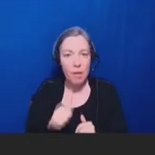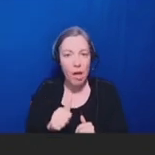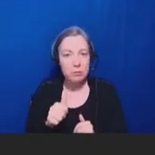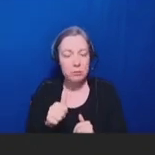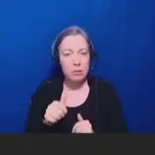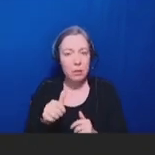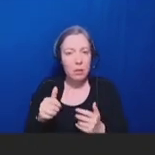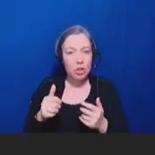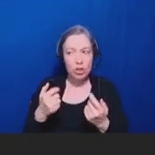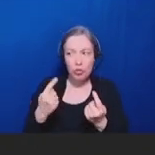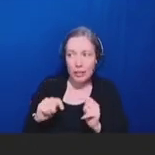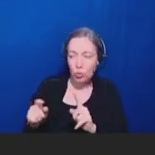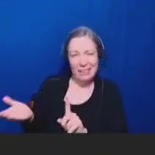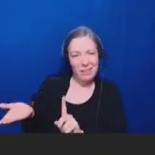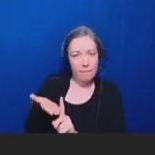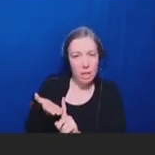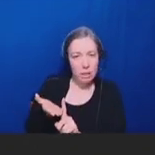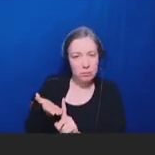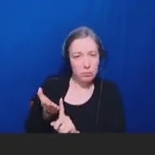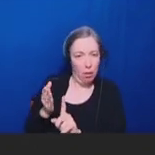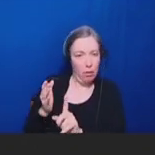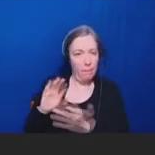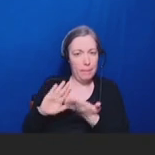them to get vaccinated.